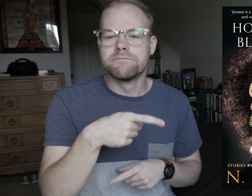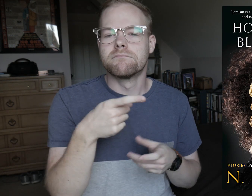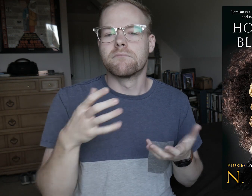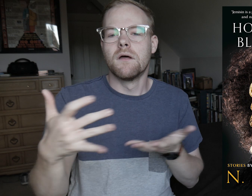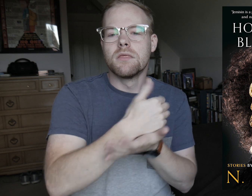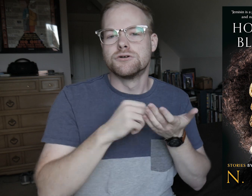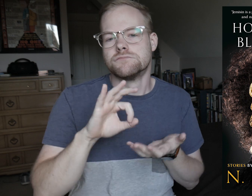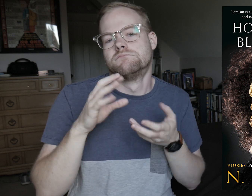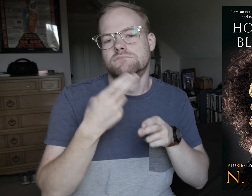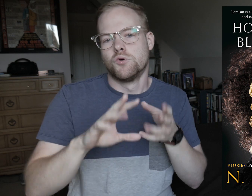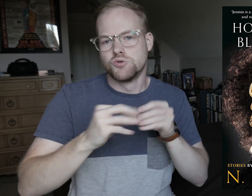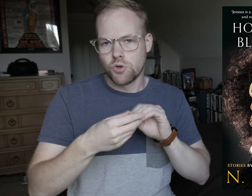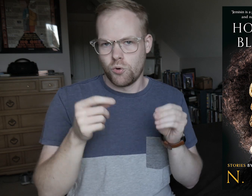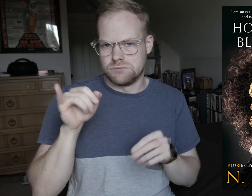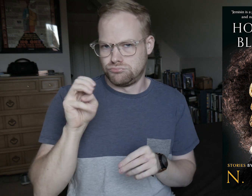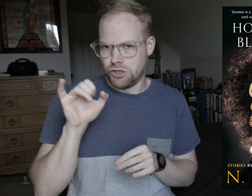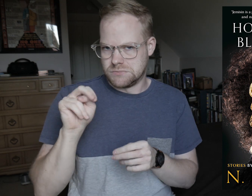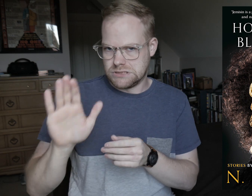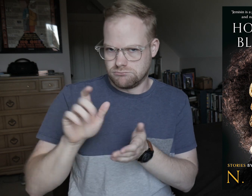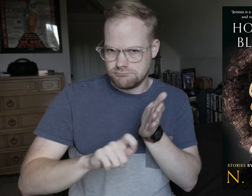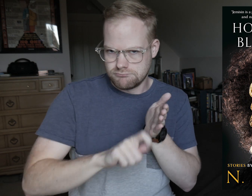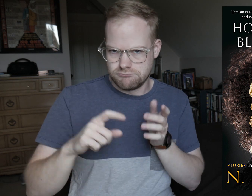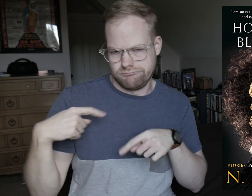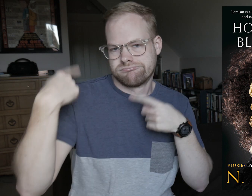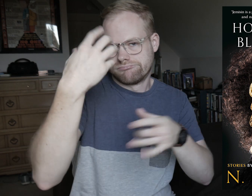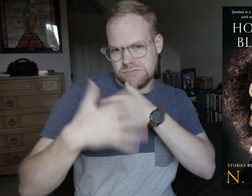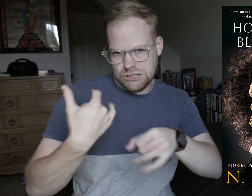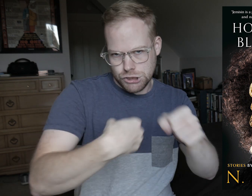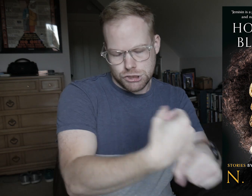which is a collection of short stories Jemisin’s written over the years.